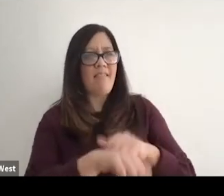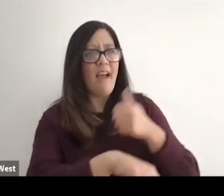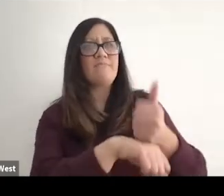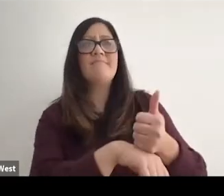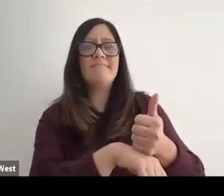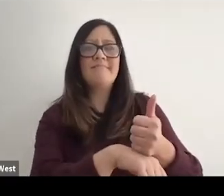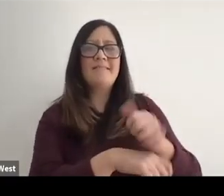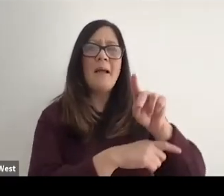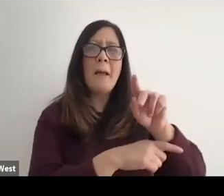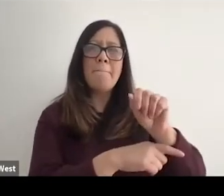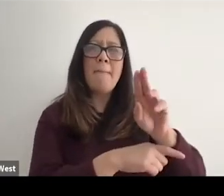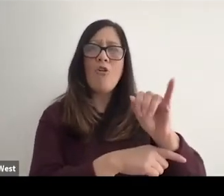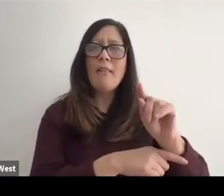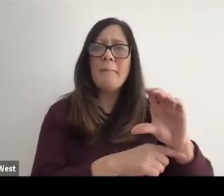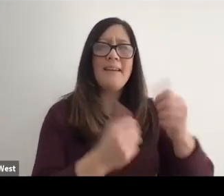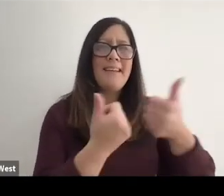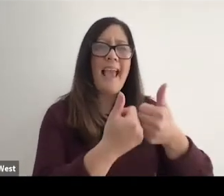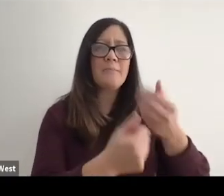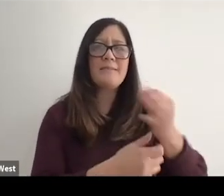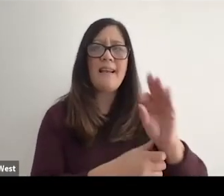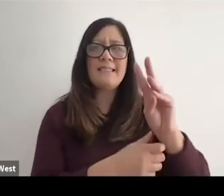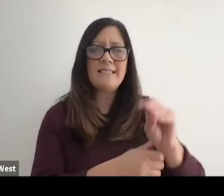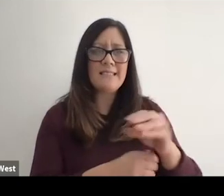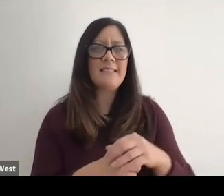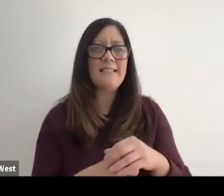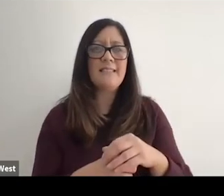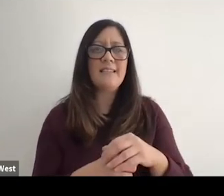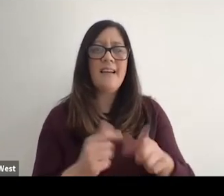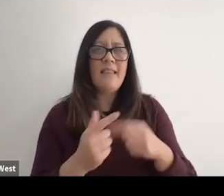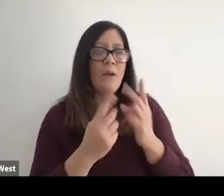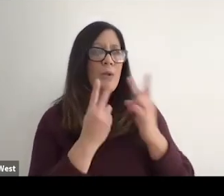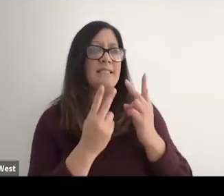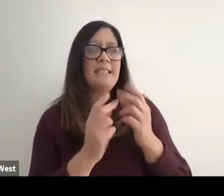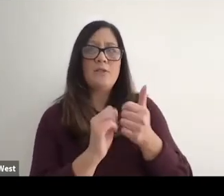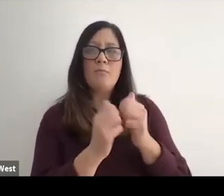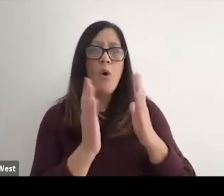in 1960 and we begin to see the sporting community with people